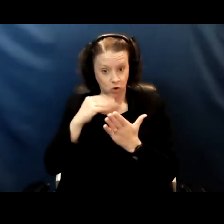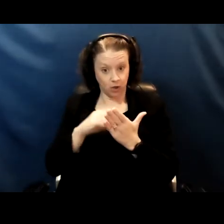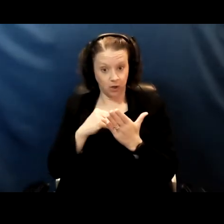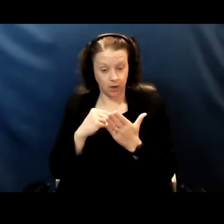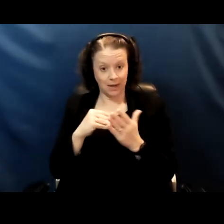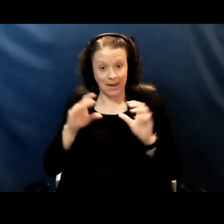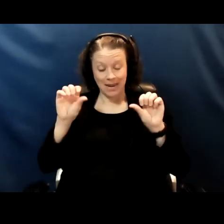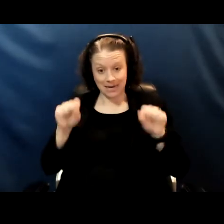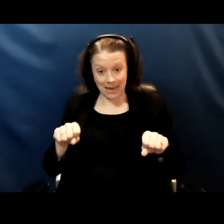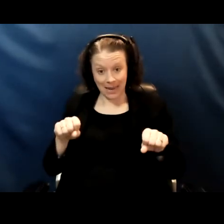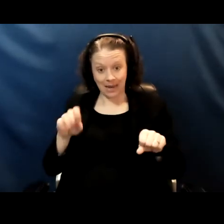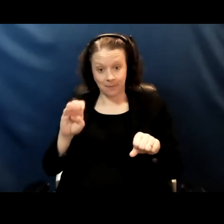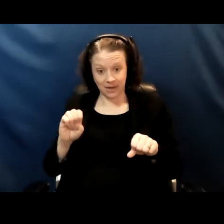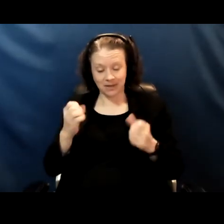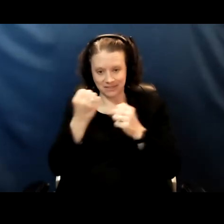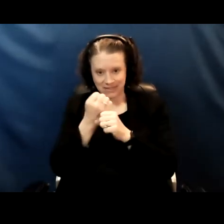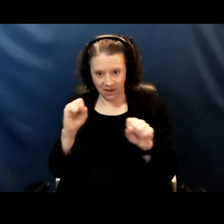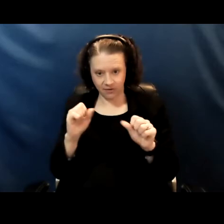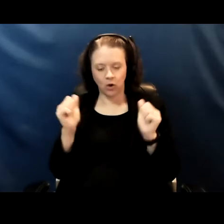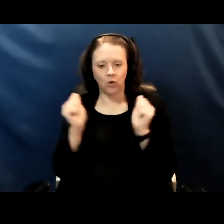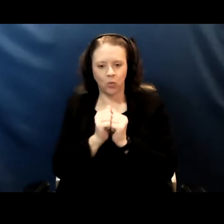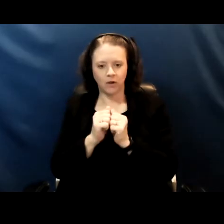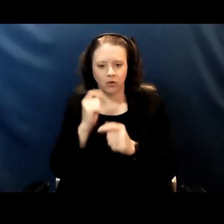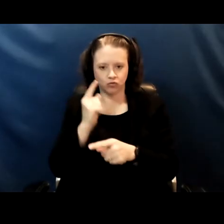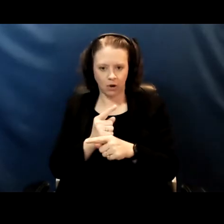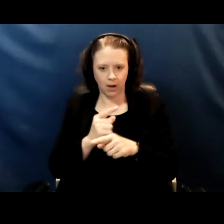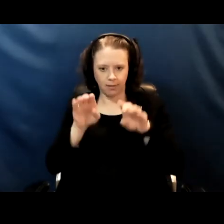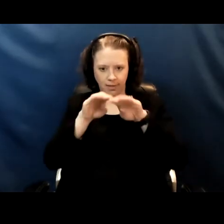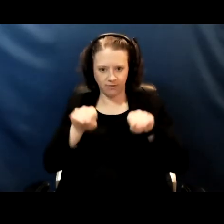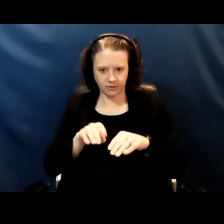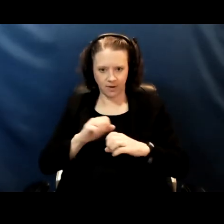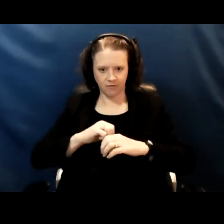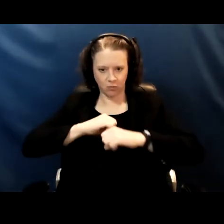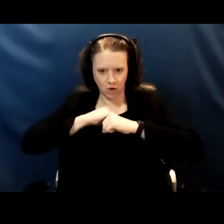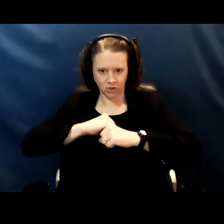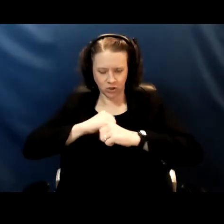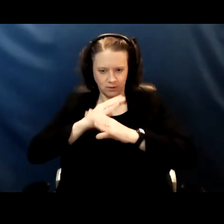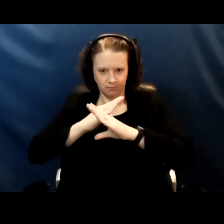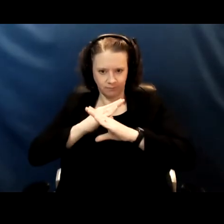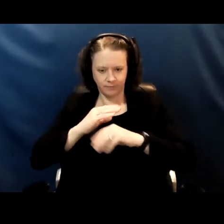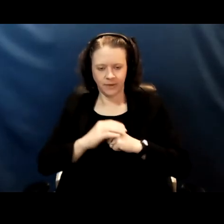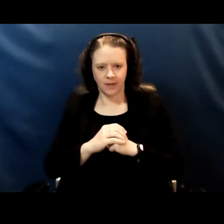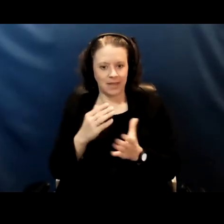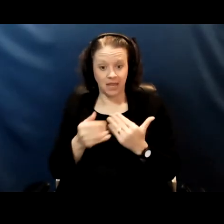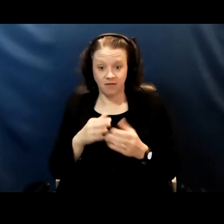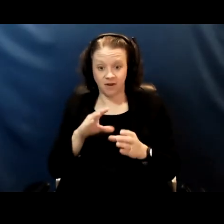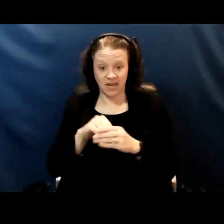can be safe with the right layers of precaution even in a pre vaccination era.